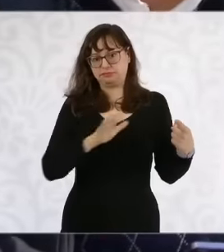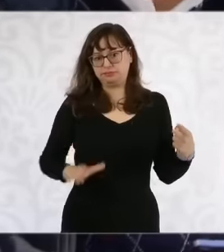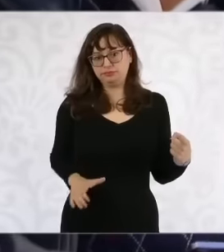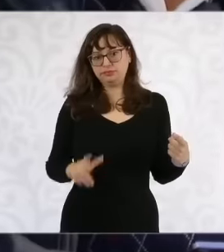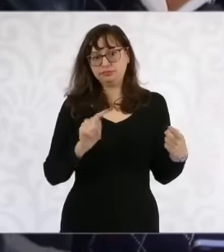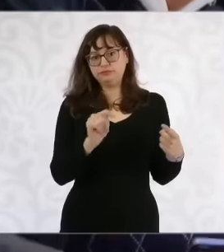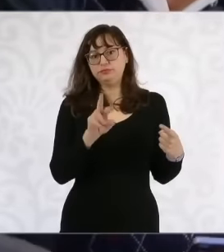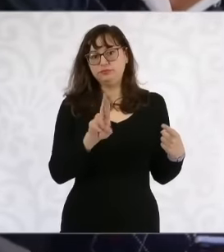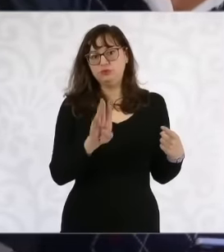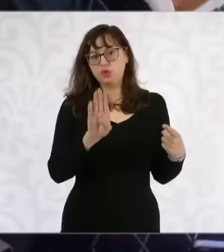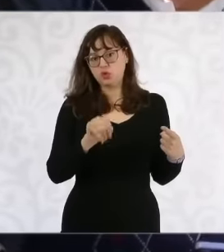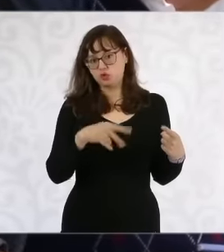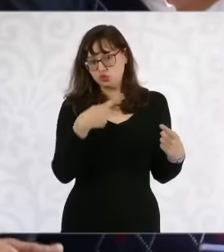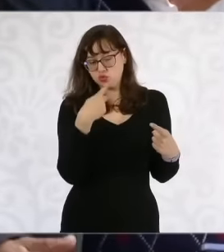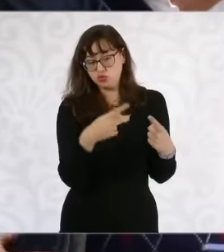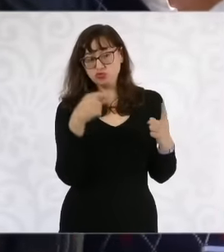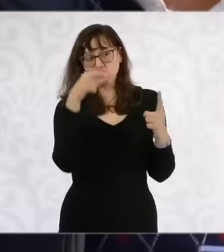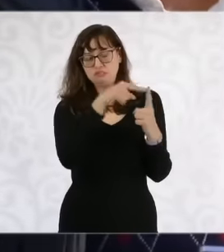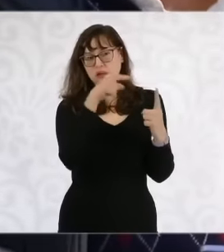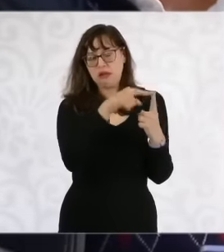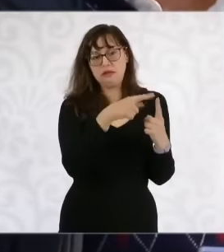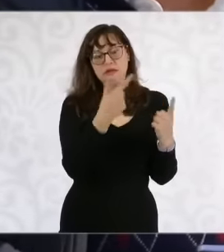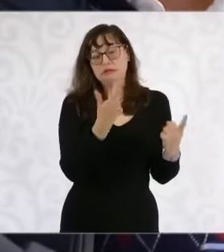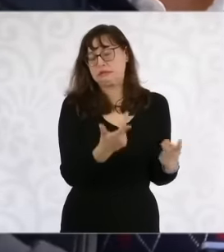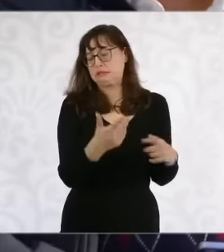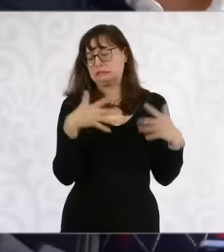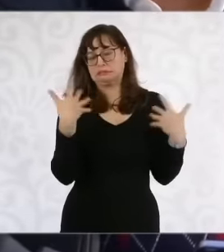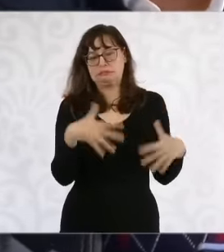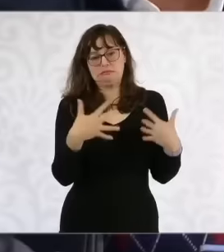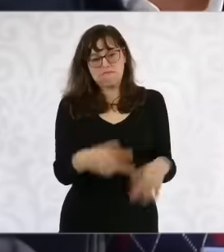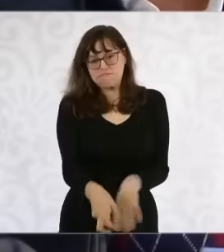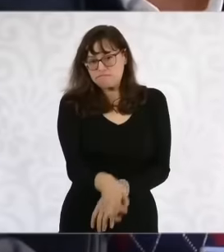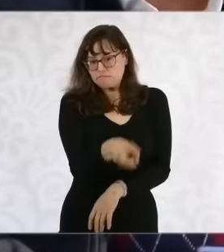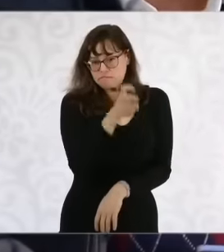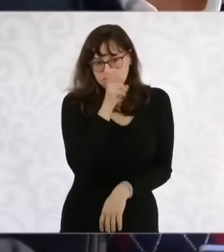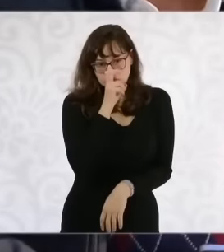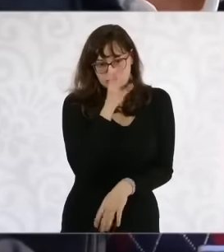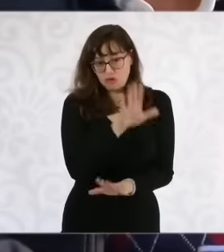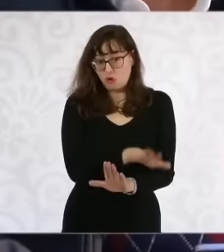regarding his plans towards Mexico, the hardening that could be carried out in this area.